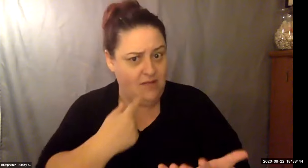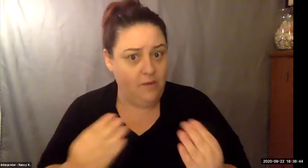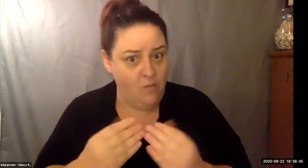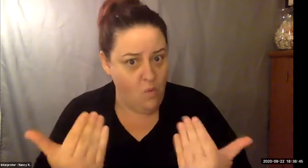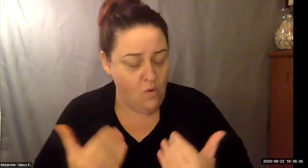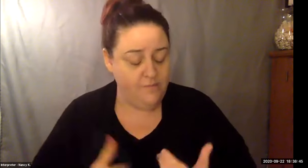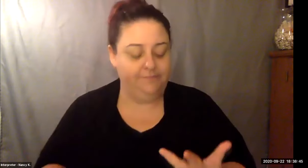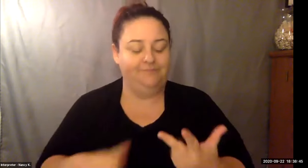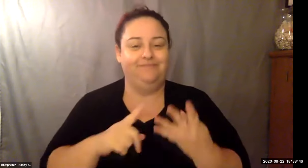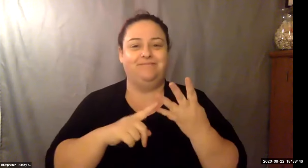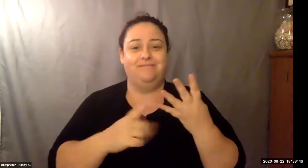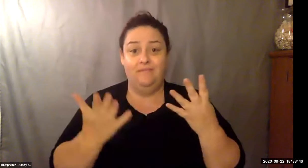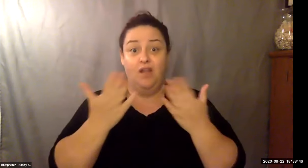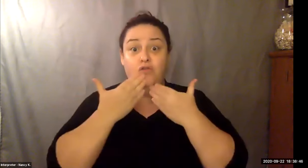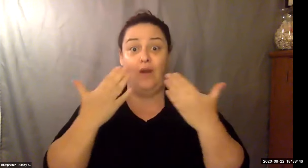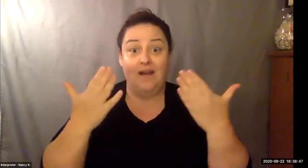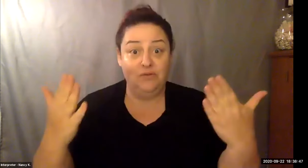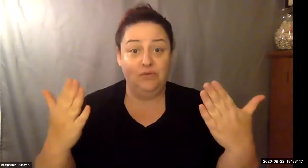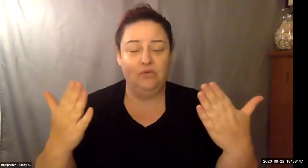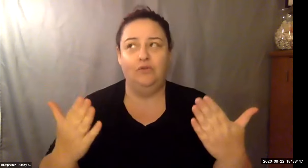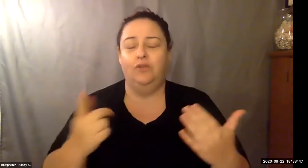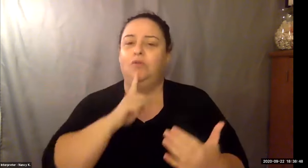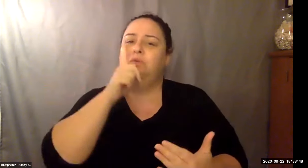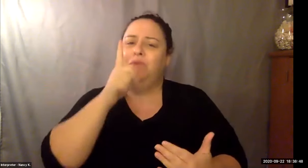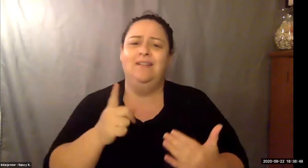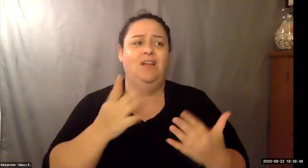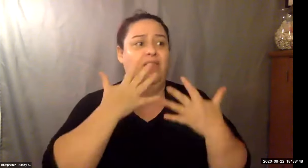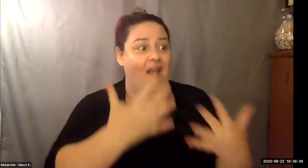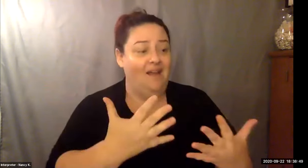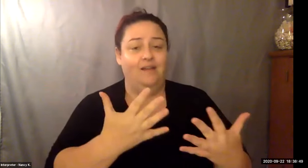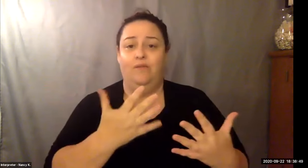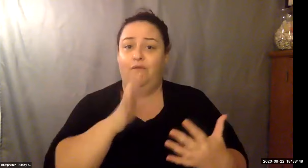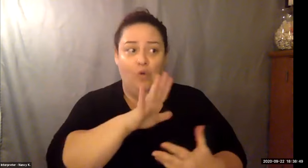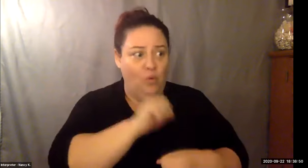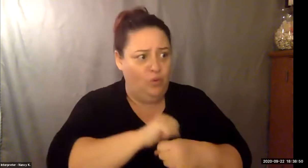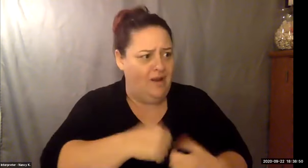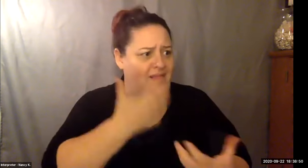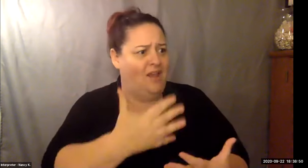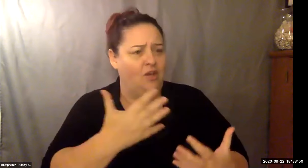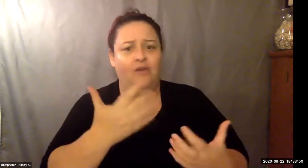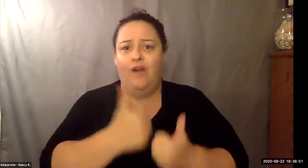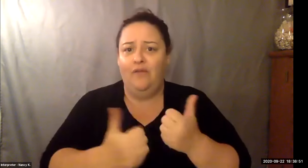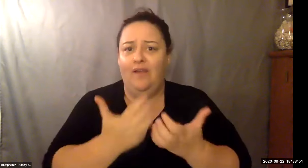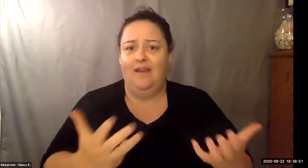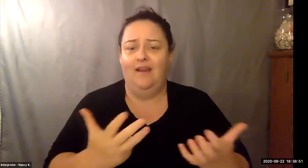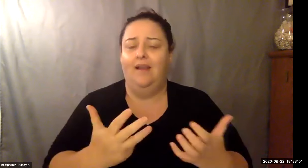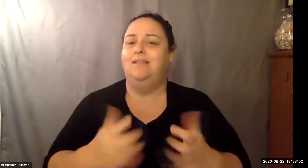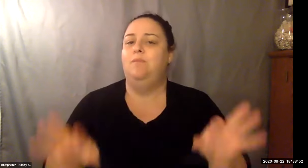Keith Wolling: Vertically go off into another segment of the industry to understand what what you're about. But the reality is, you also need a mentor.